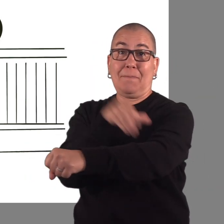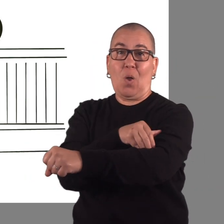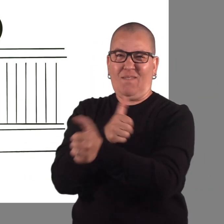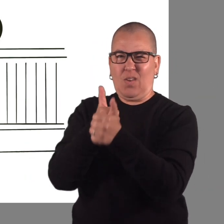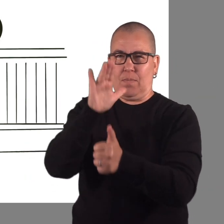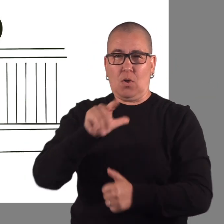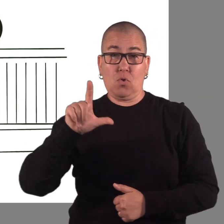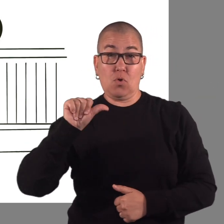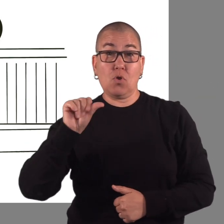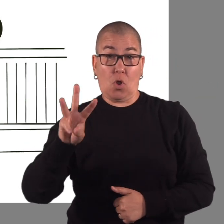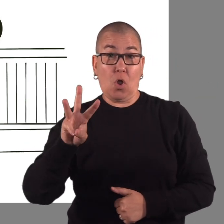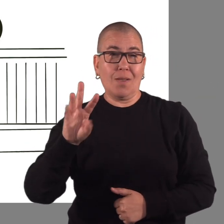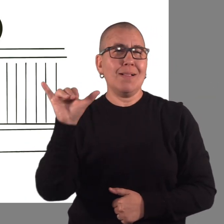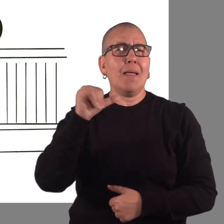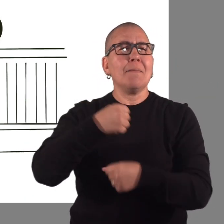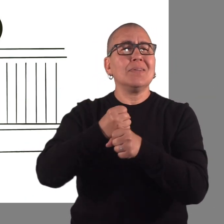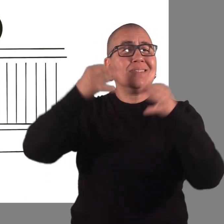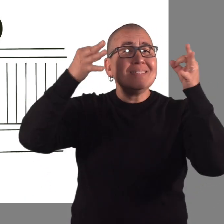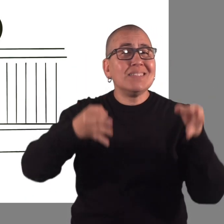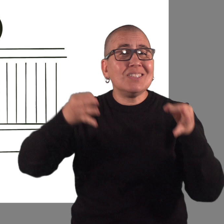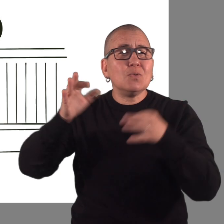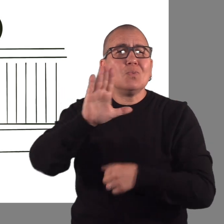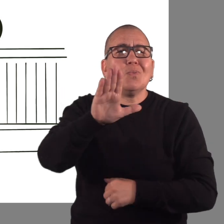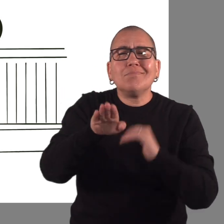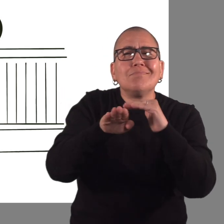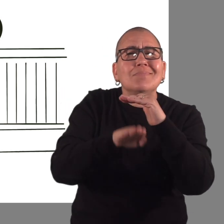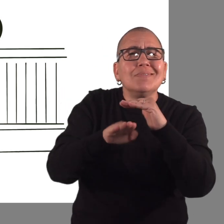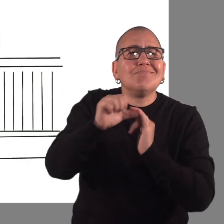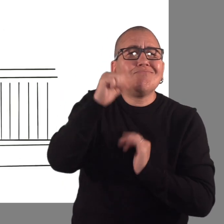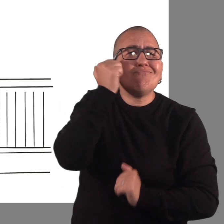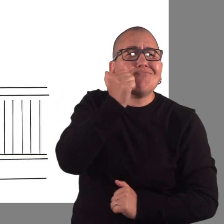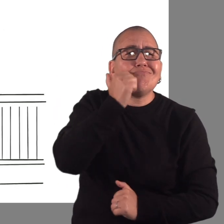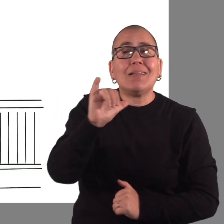allowed by law, such as decisions about your basic needs